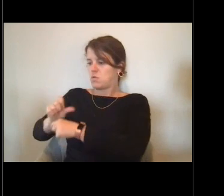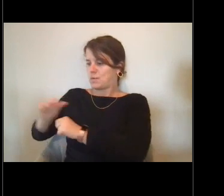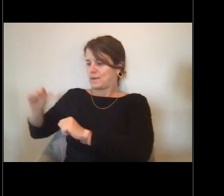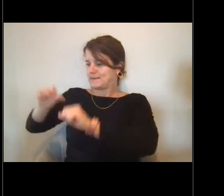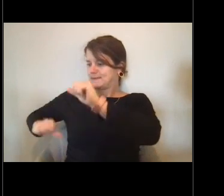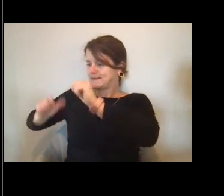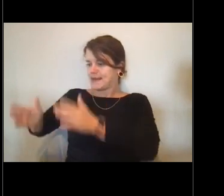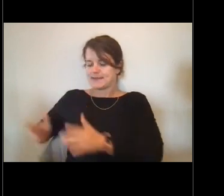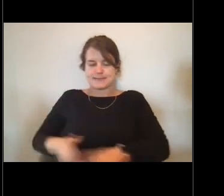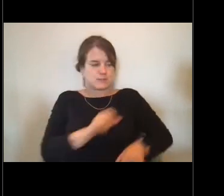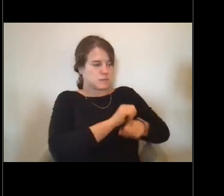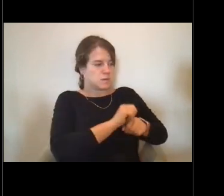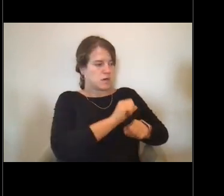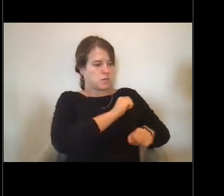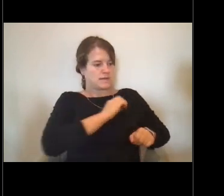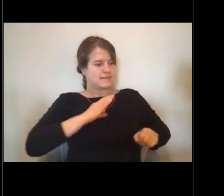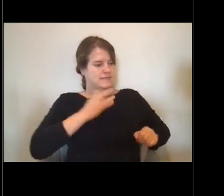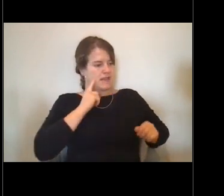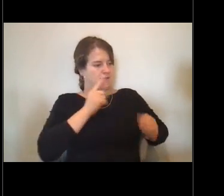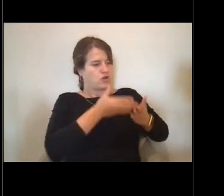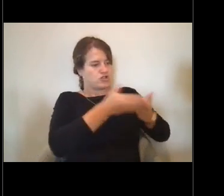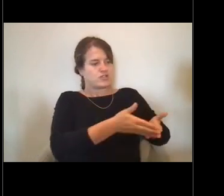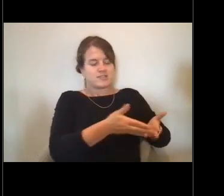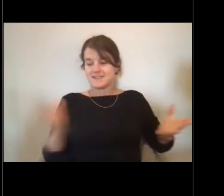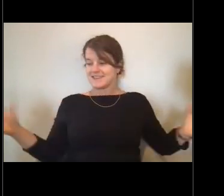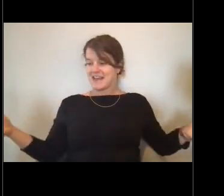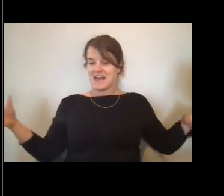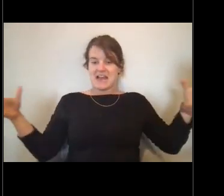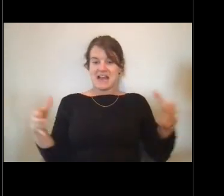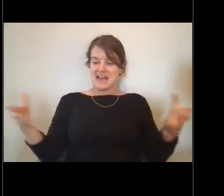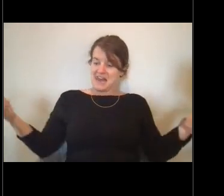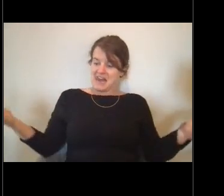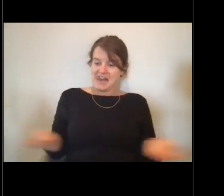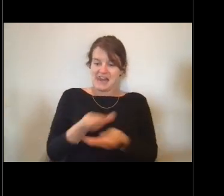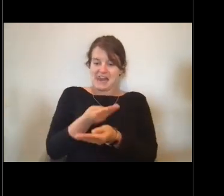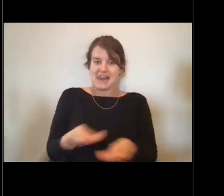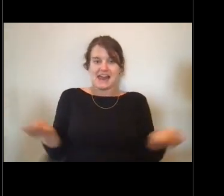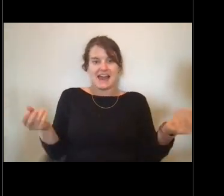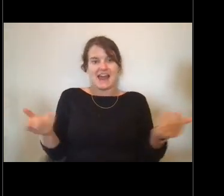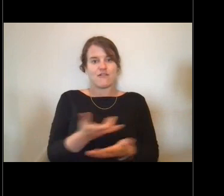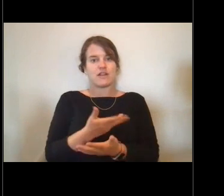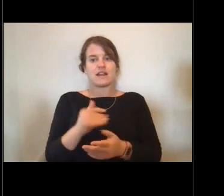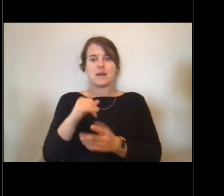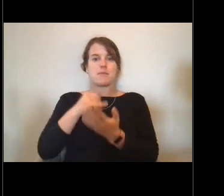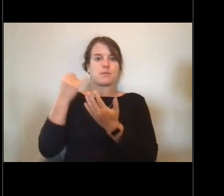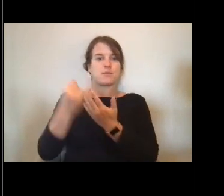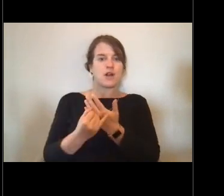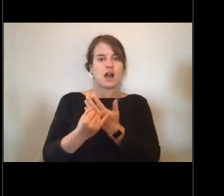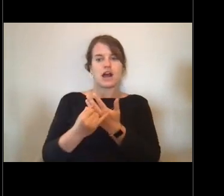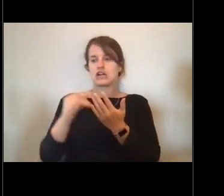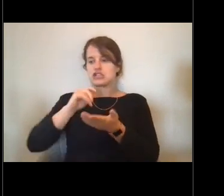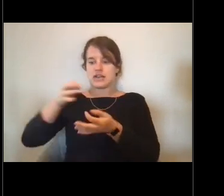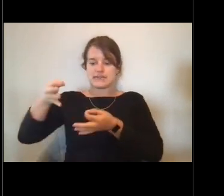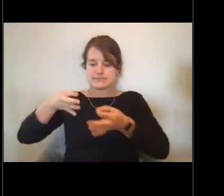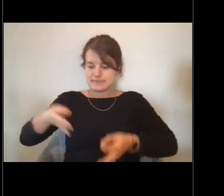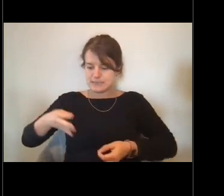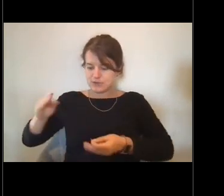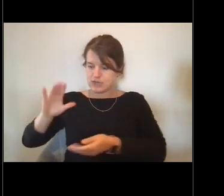with the chief scientist to get the project instructions, put together and make sure all the gear gets loaded.